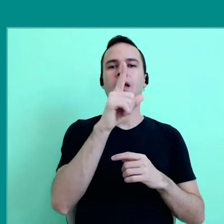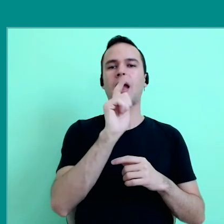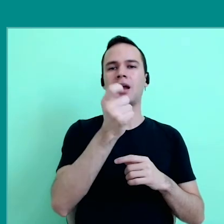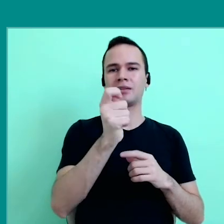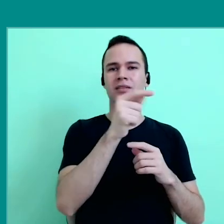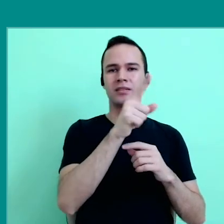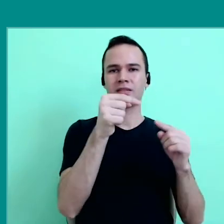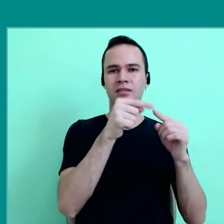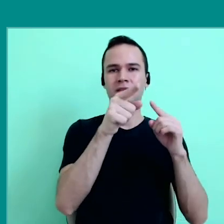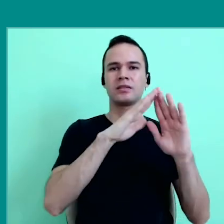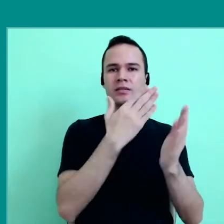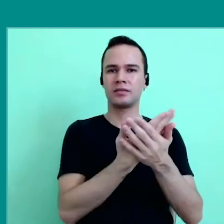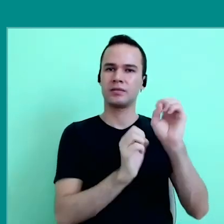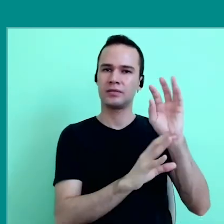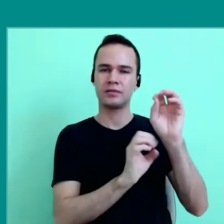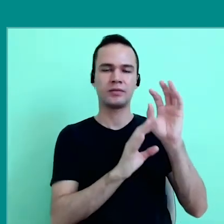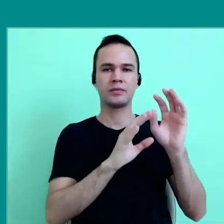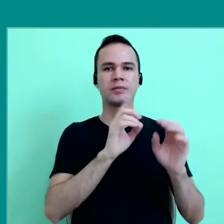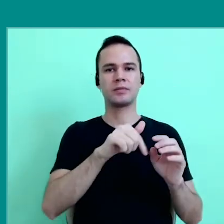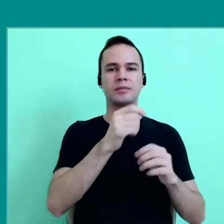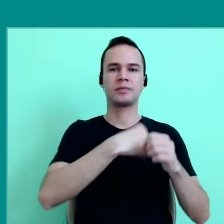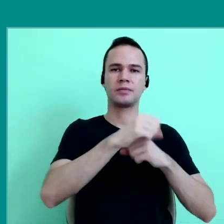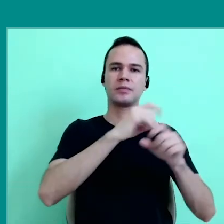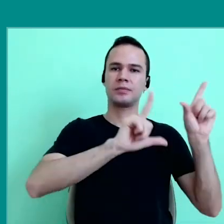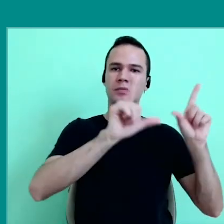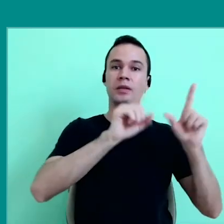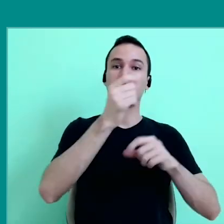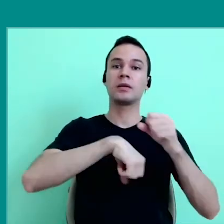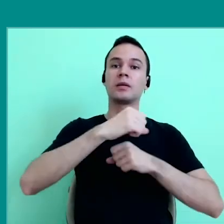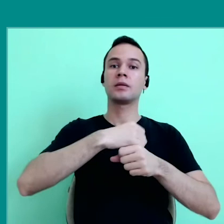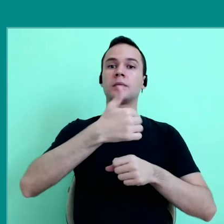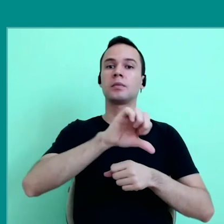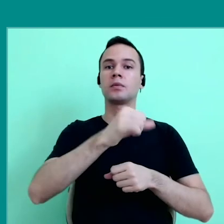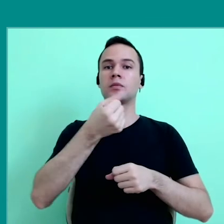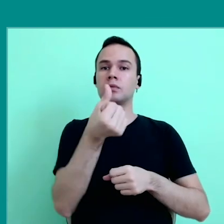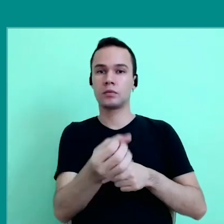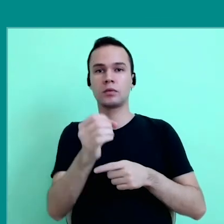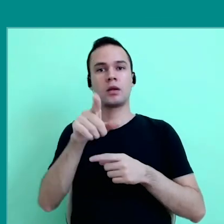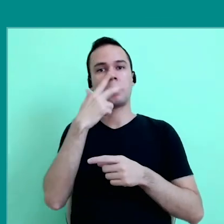about the history of educational television, a look at 1960, the classroom was very similar,